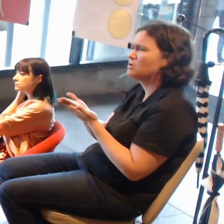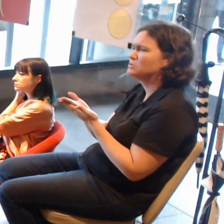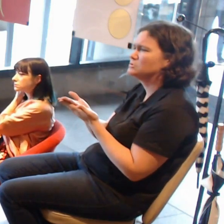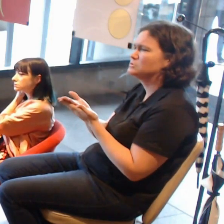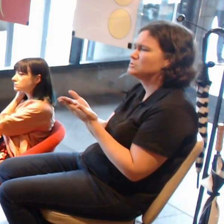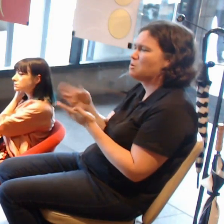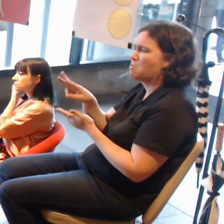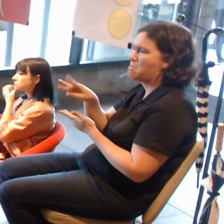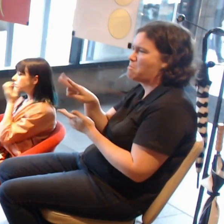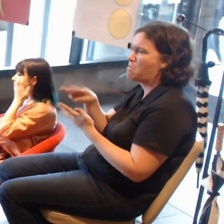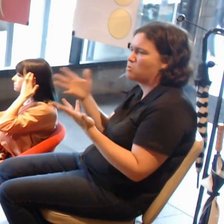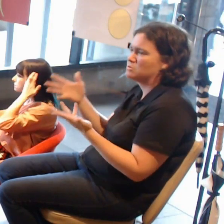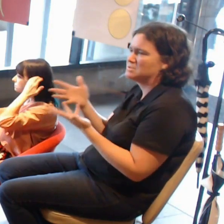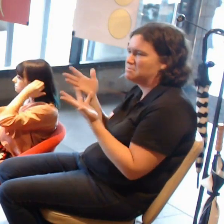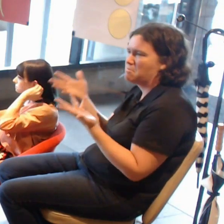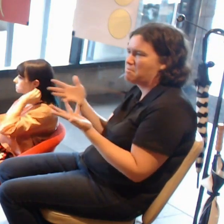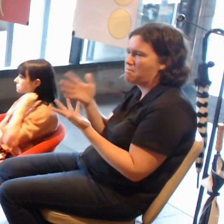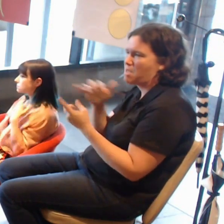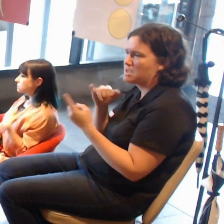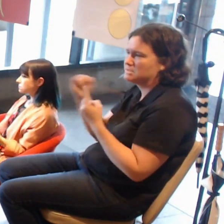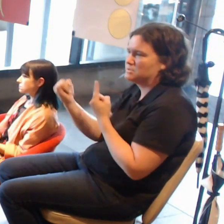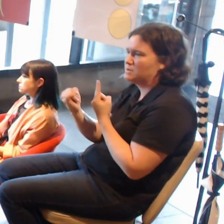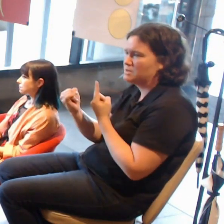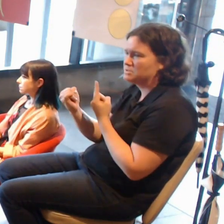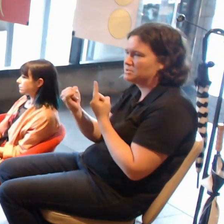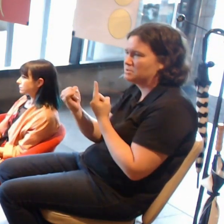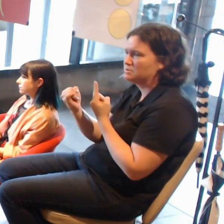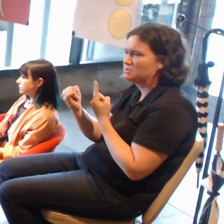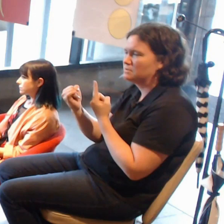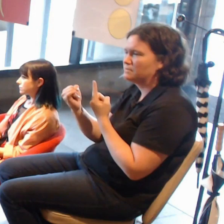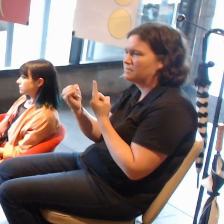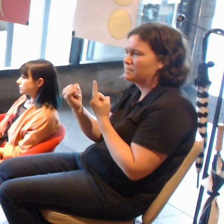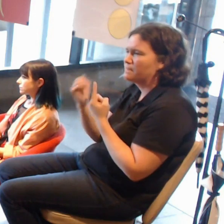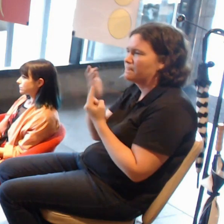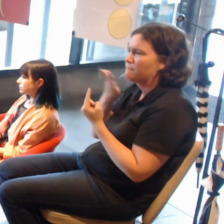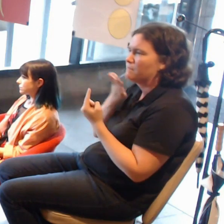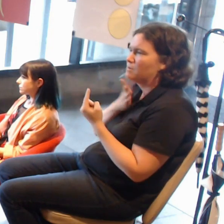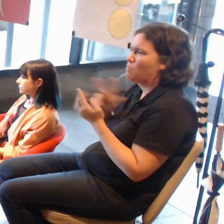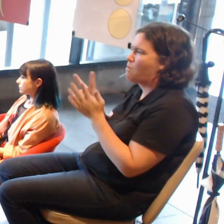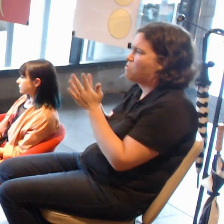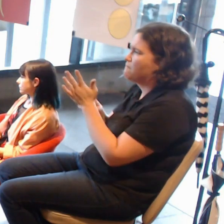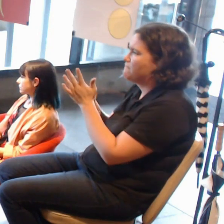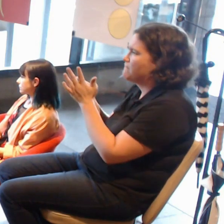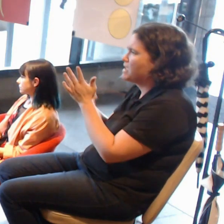We want to be up to create these virtual and augmented simulations,